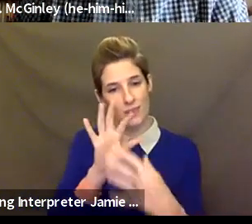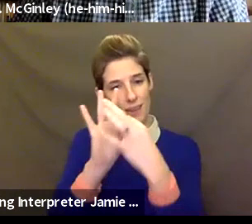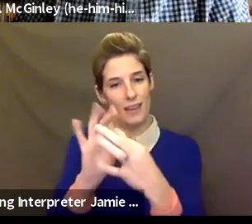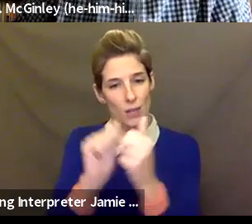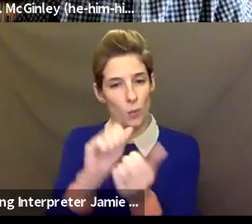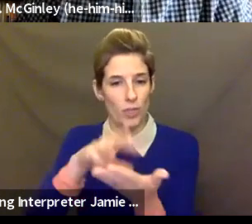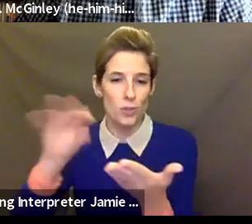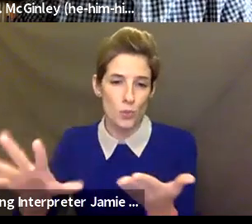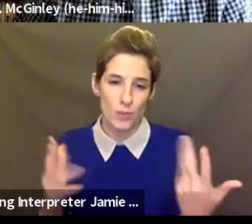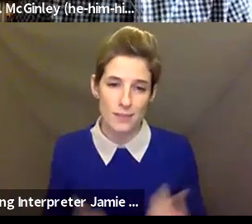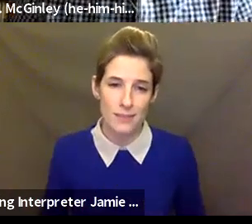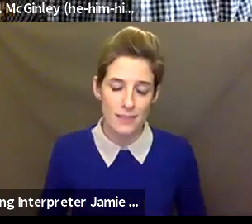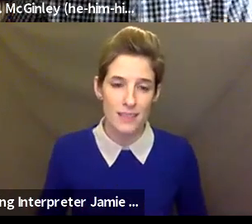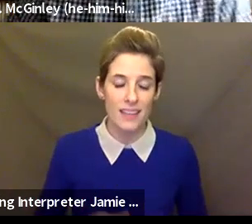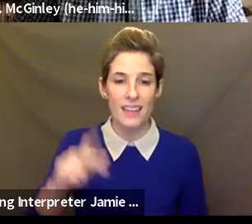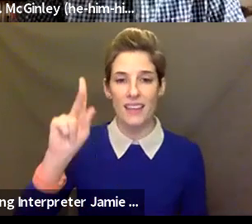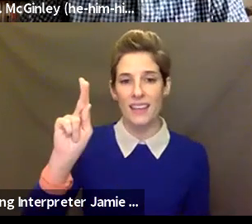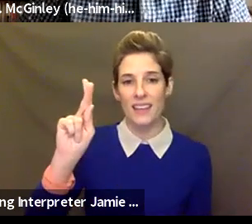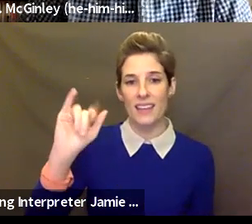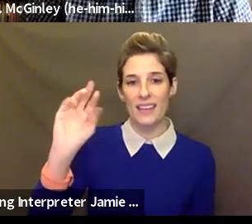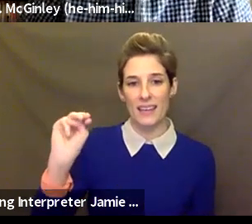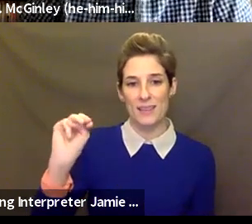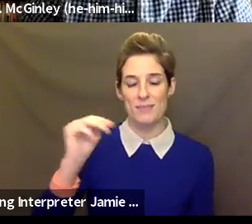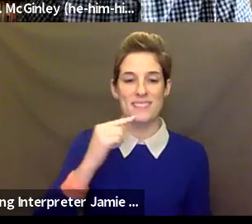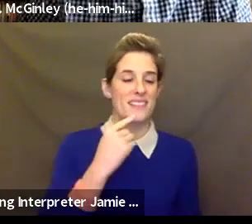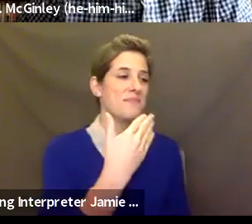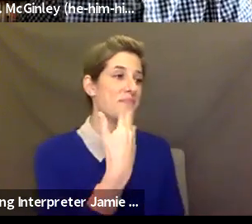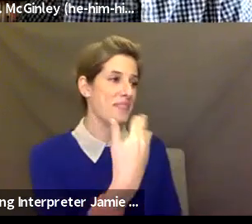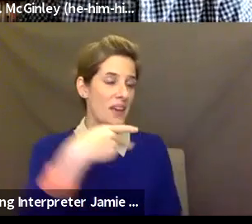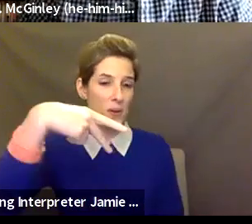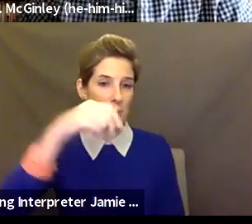Kim Grier-Martinez: Thank you for that, Paul, because that's exactly, well, maybe not in those extreme words, but that's